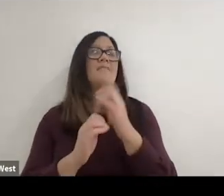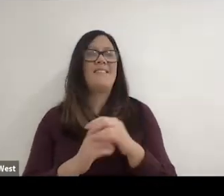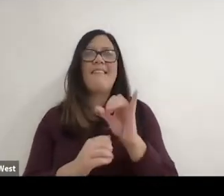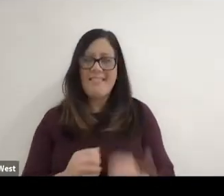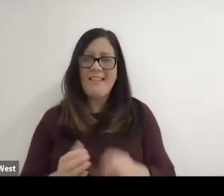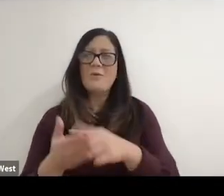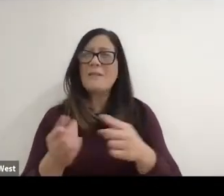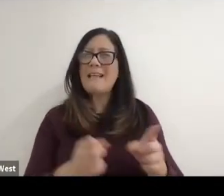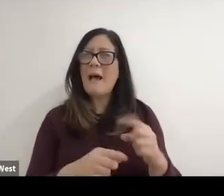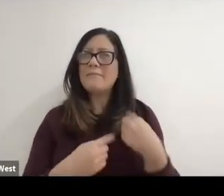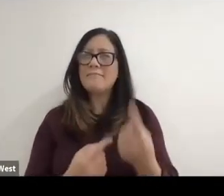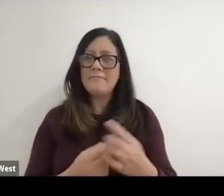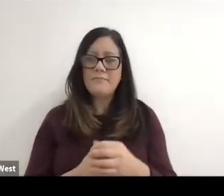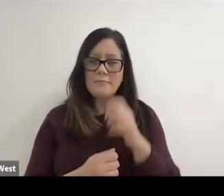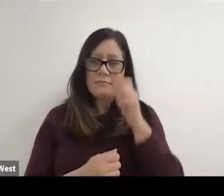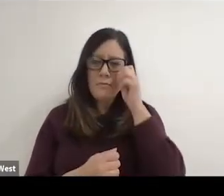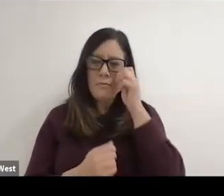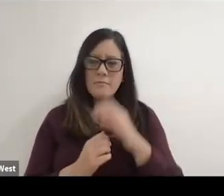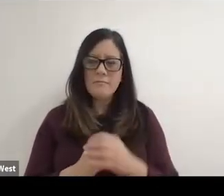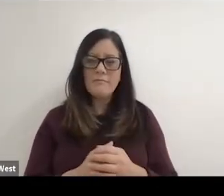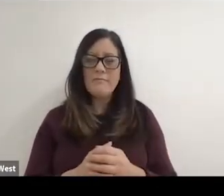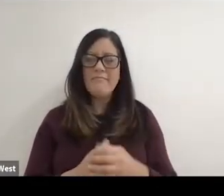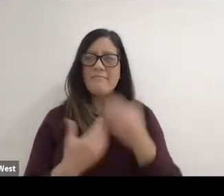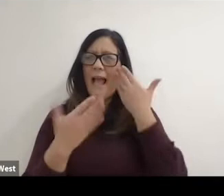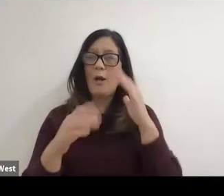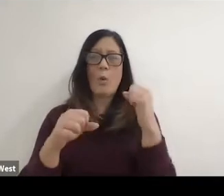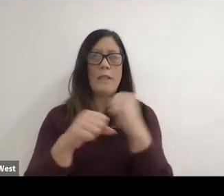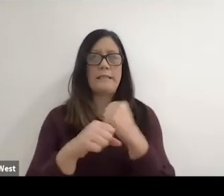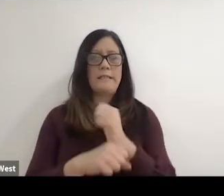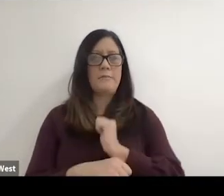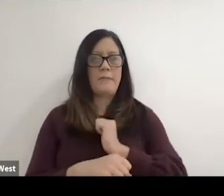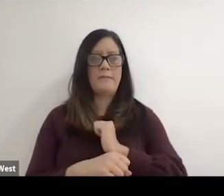But I think that that's what's happened. And if we look at I didn't even know